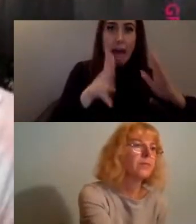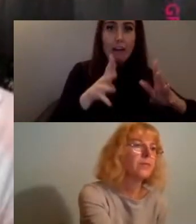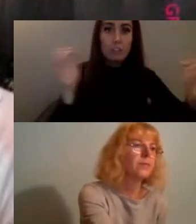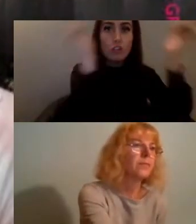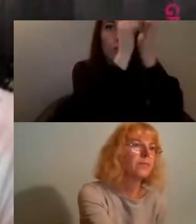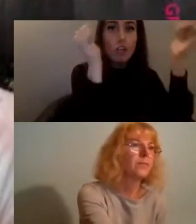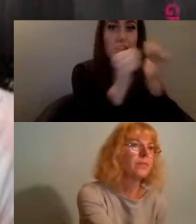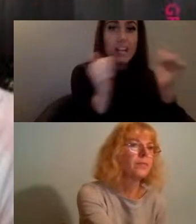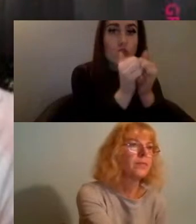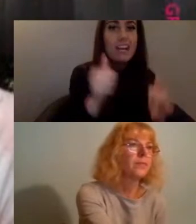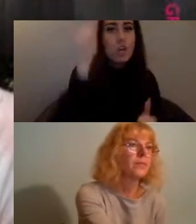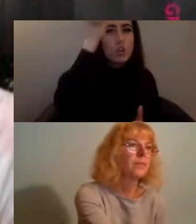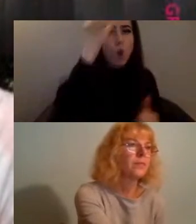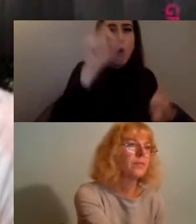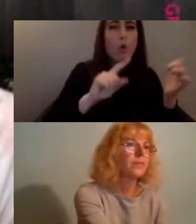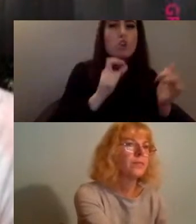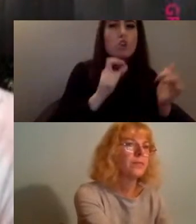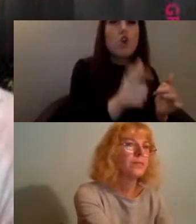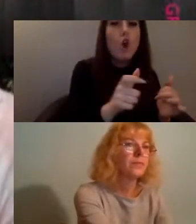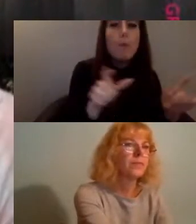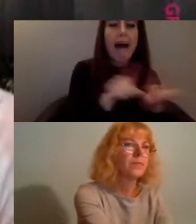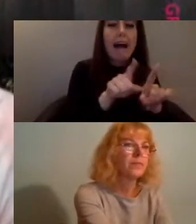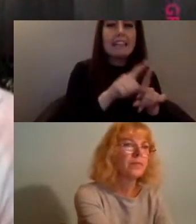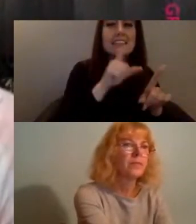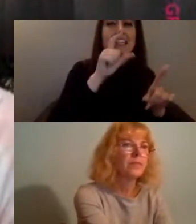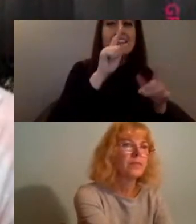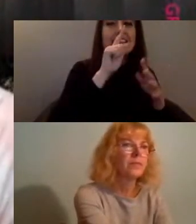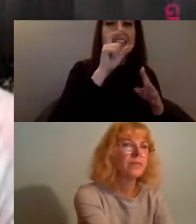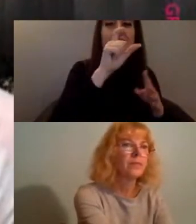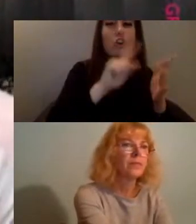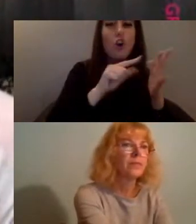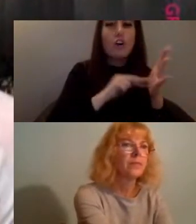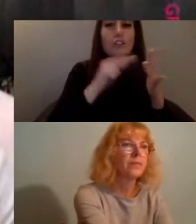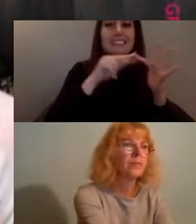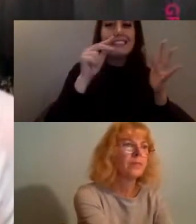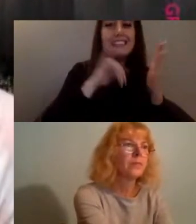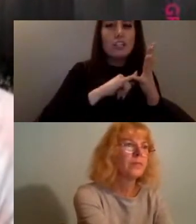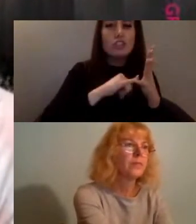you're agreeing to abide by a particular set of rules that you cannot see and there's a